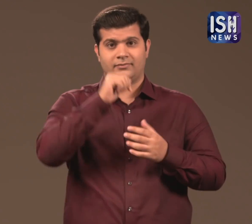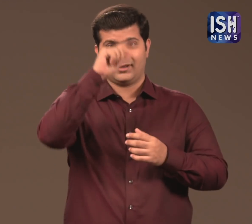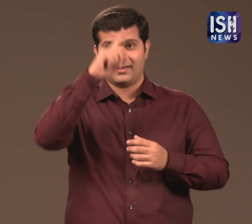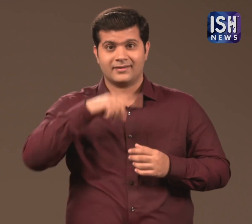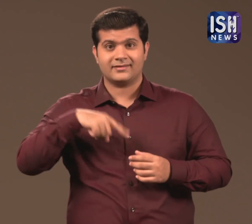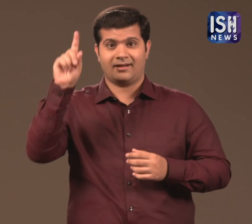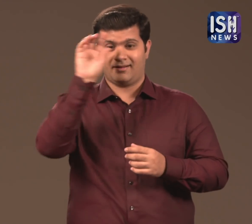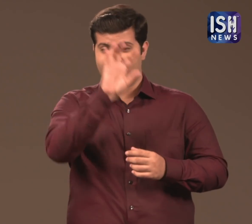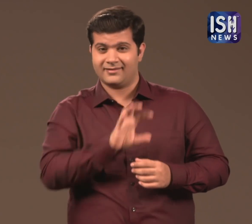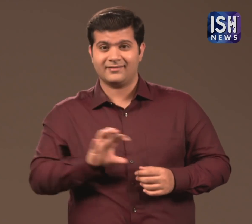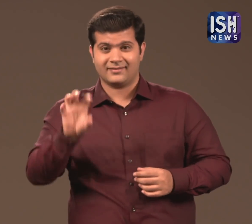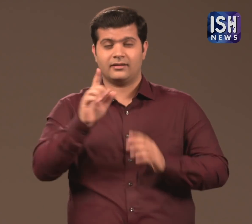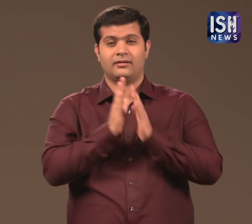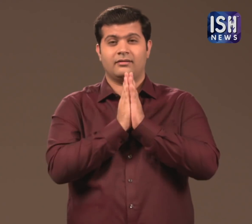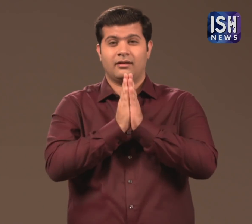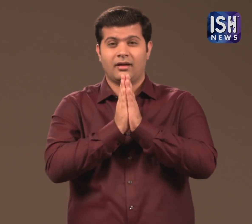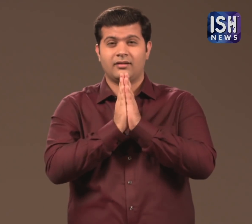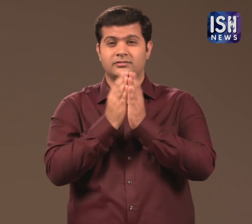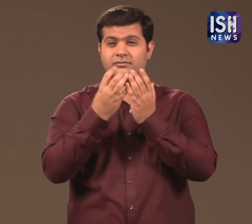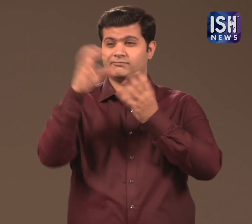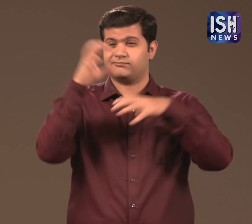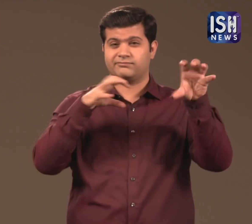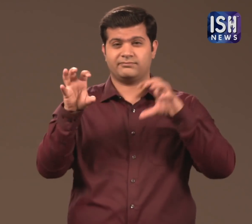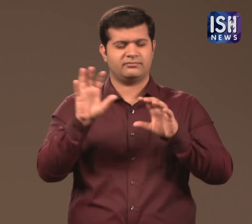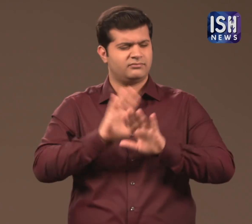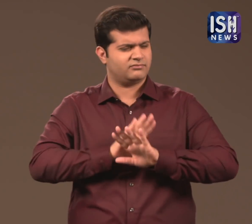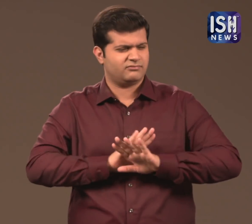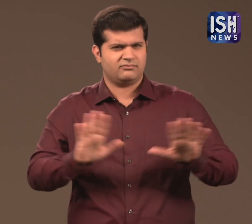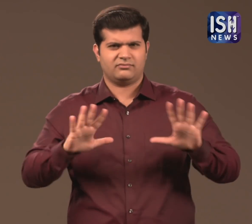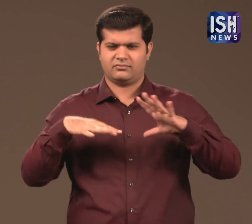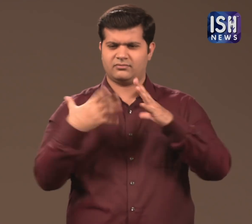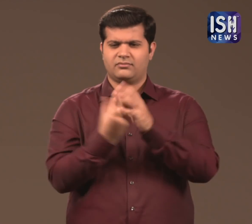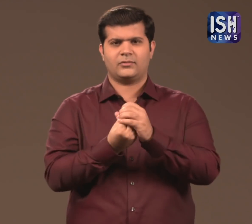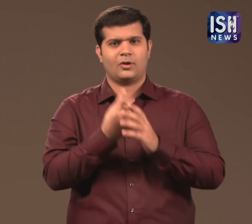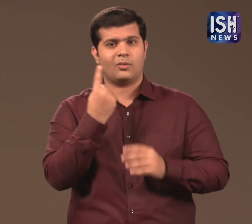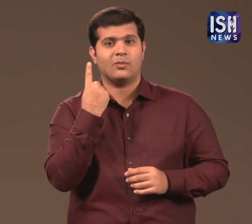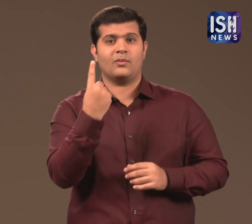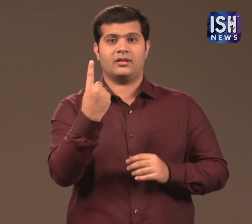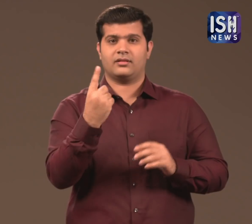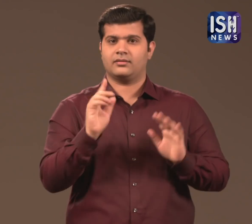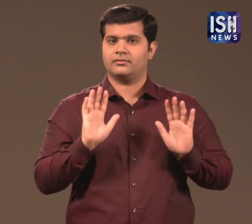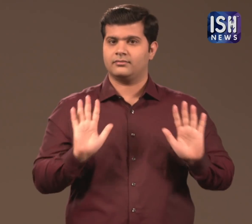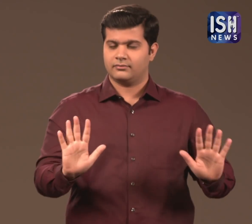He said that the country should not be divided on the basis of caste.